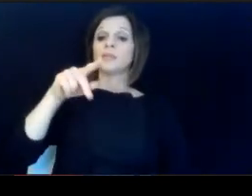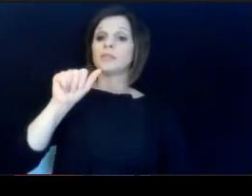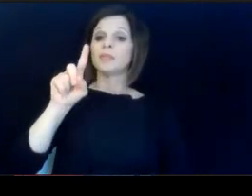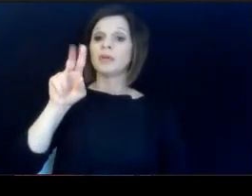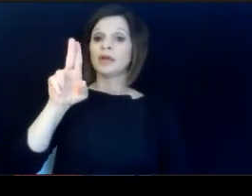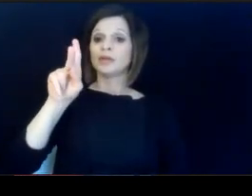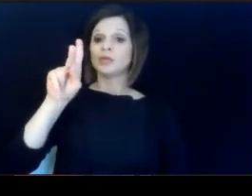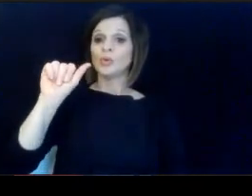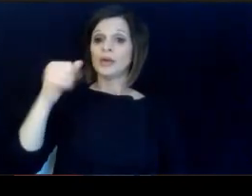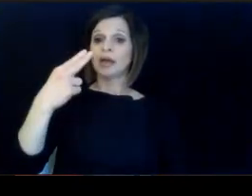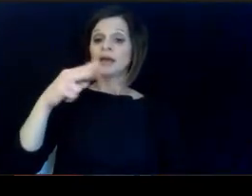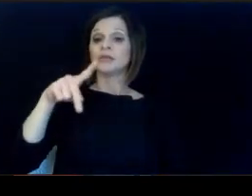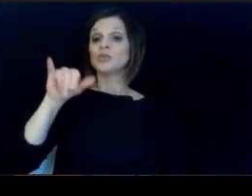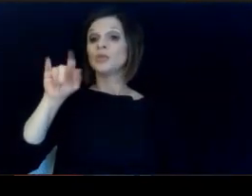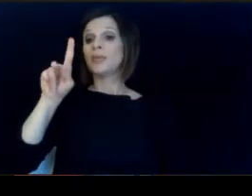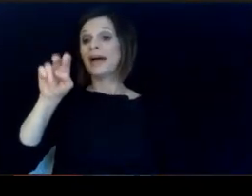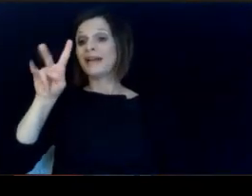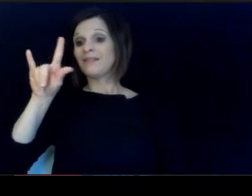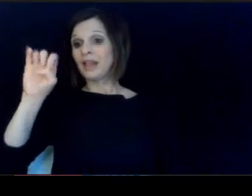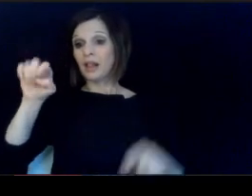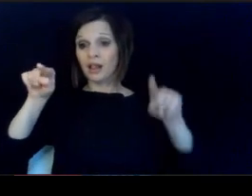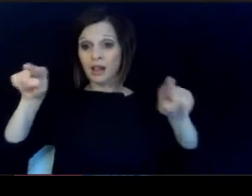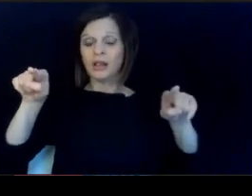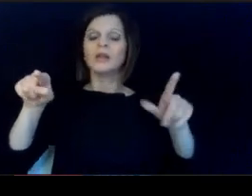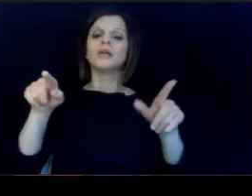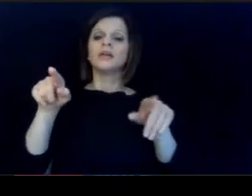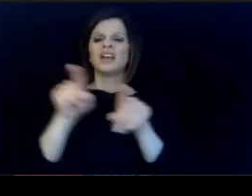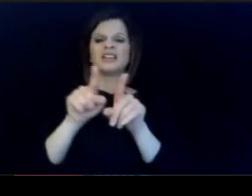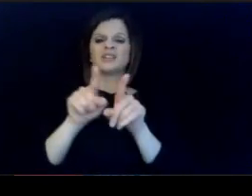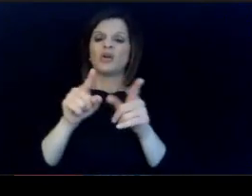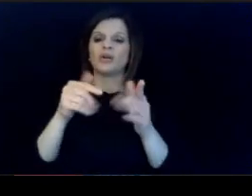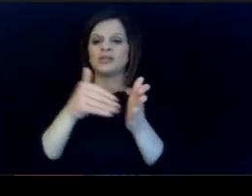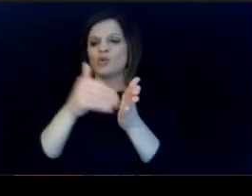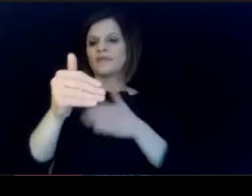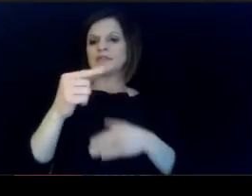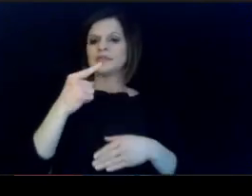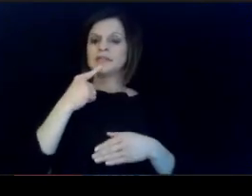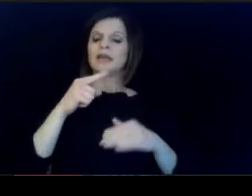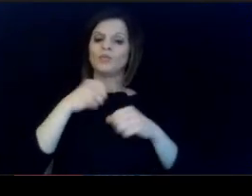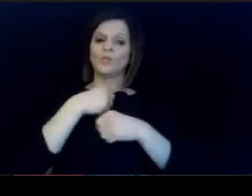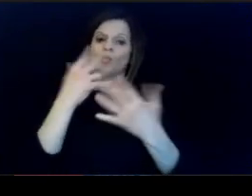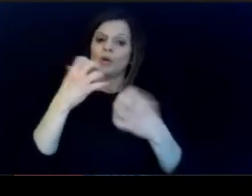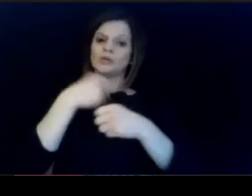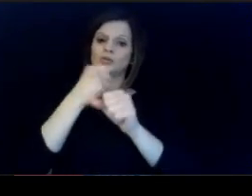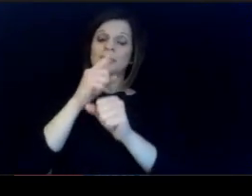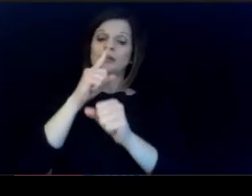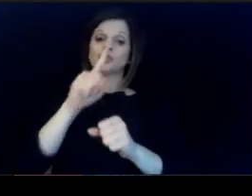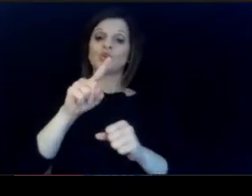to Pikeville, as is often said, we want to make. sure that the award ease of these grants are representative.